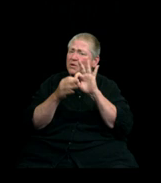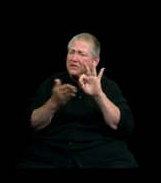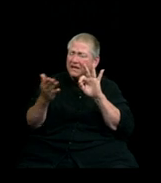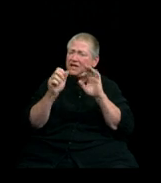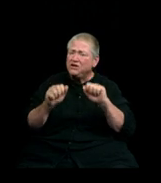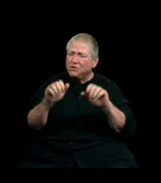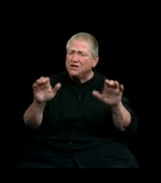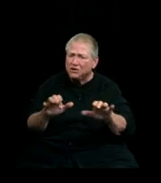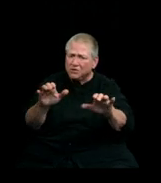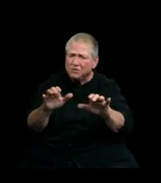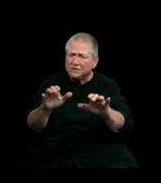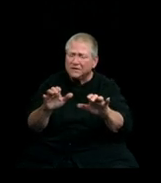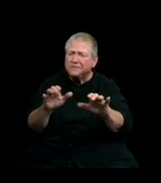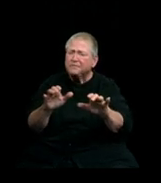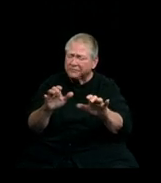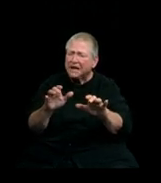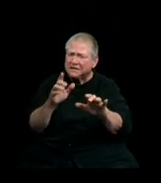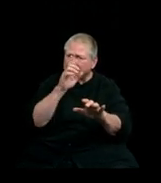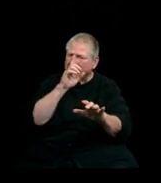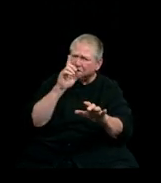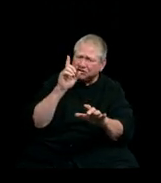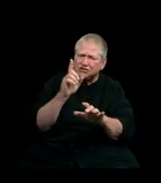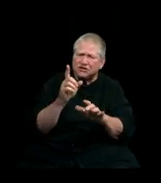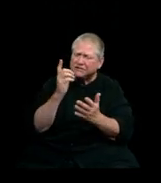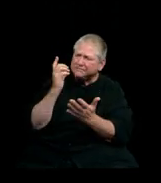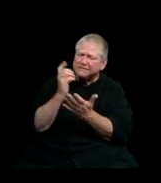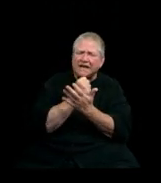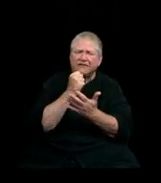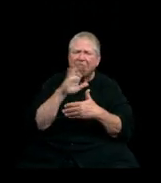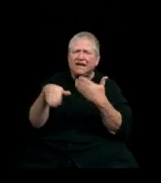to make sure you get the most out of the investment you just made.